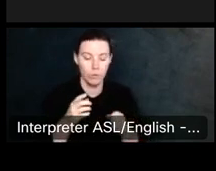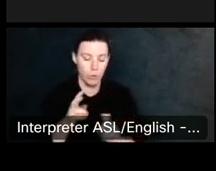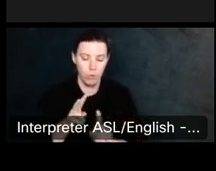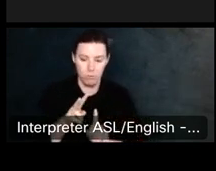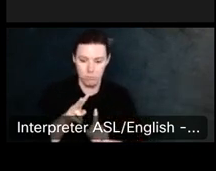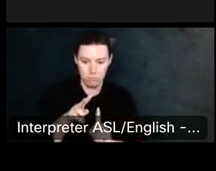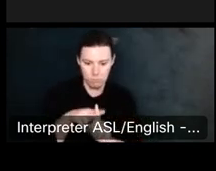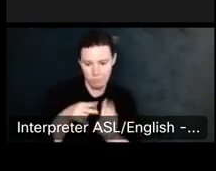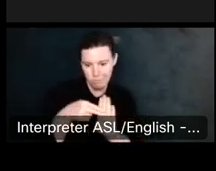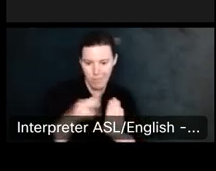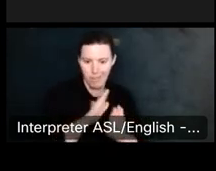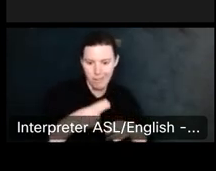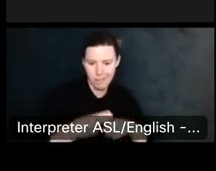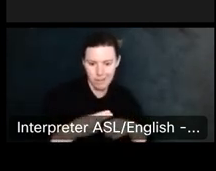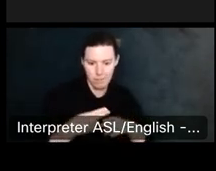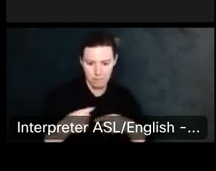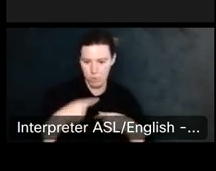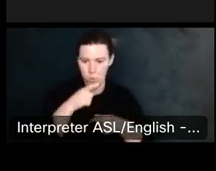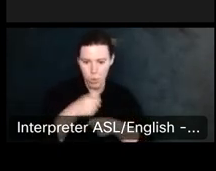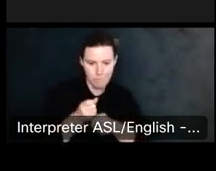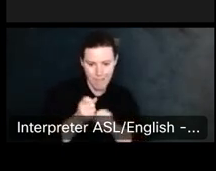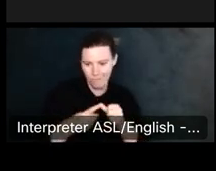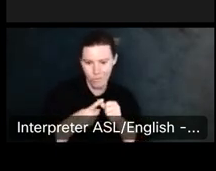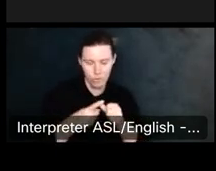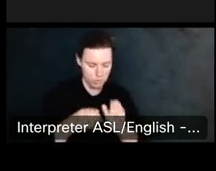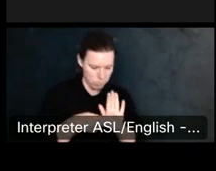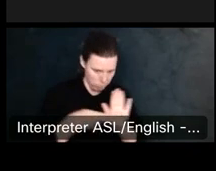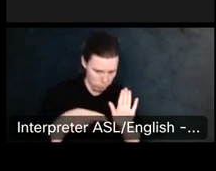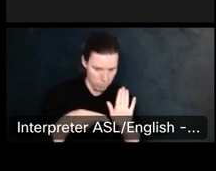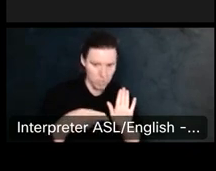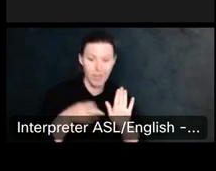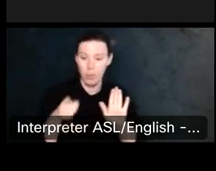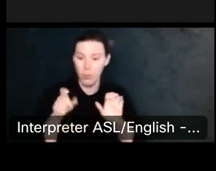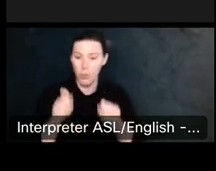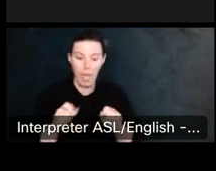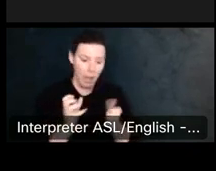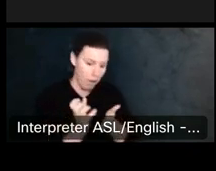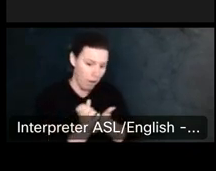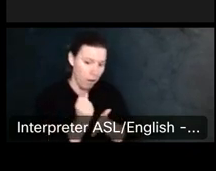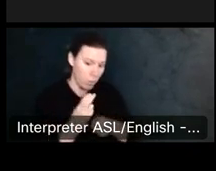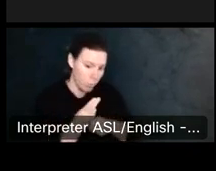Distribute a remix adapt or build upon the work for example.